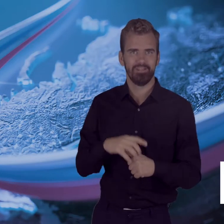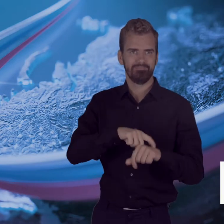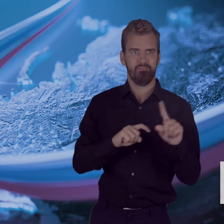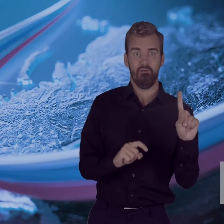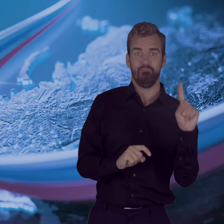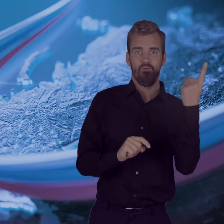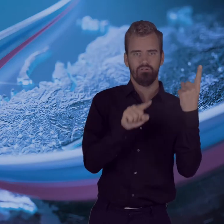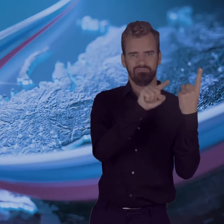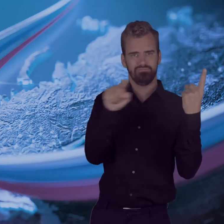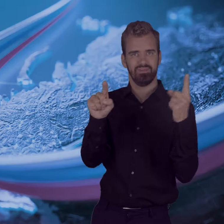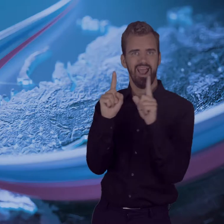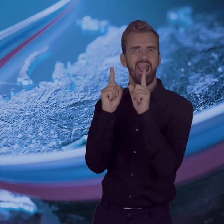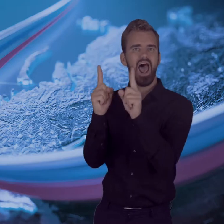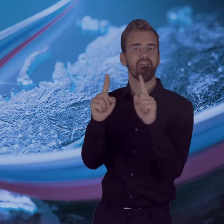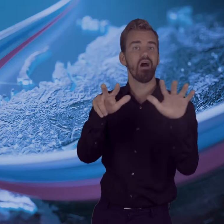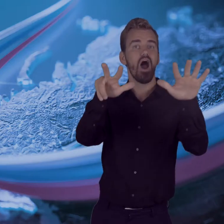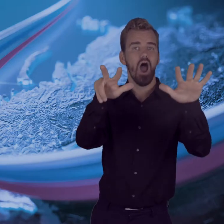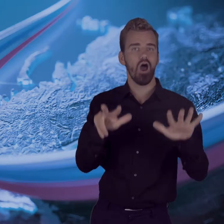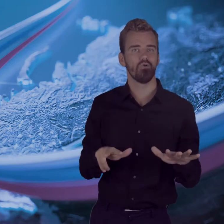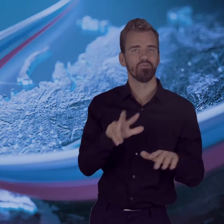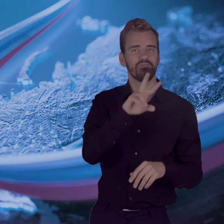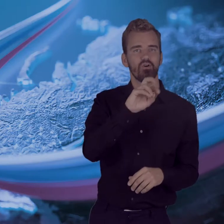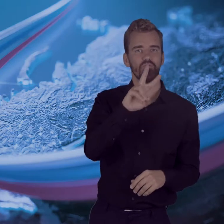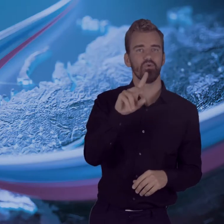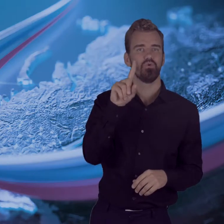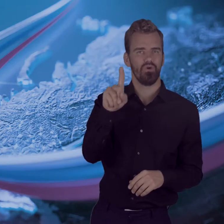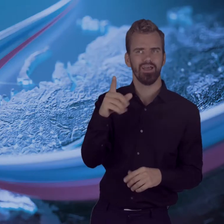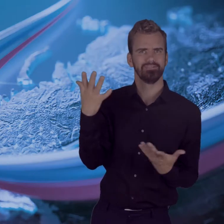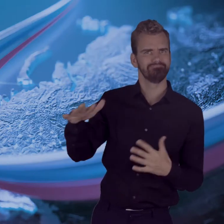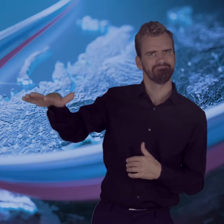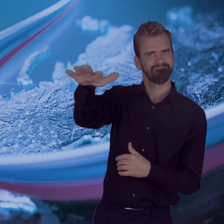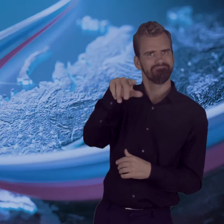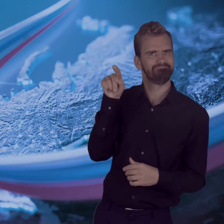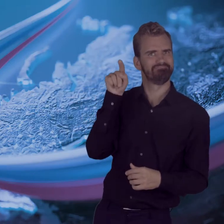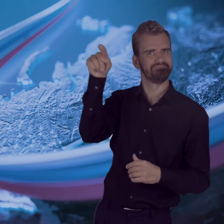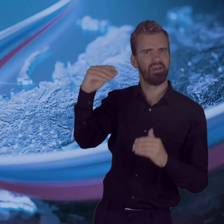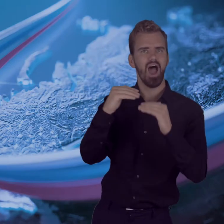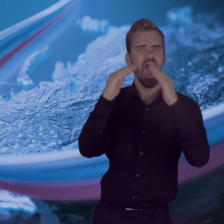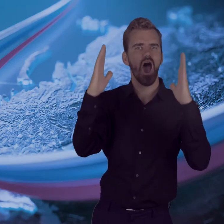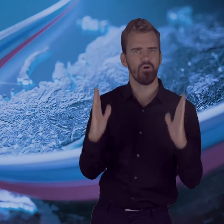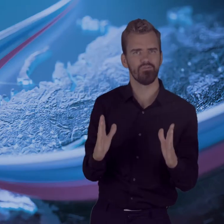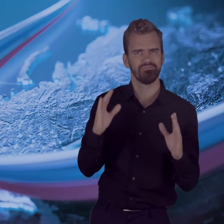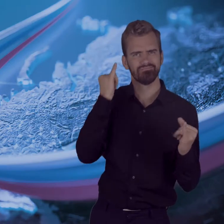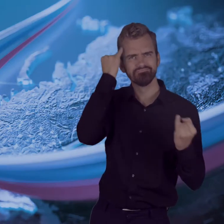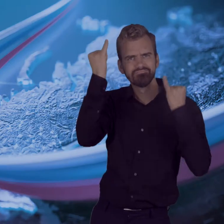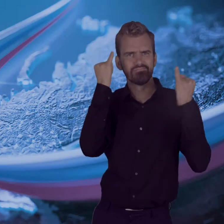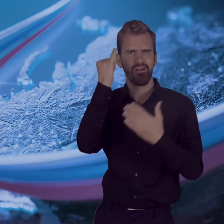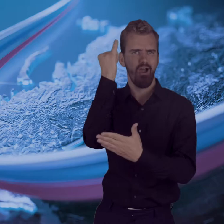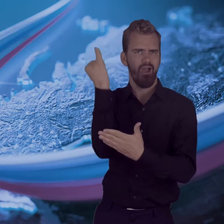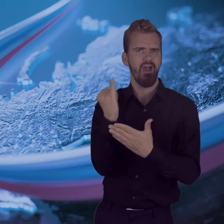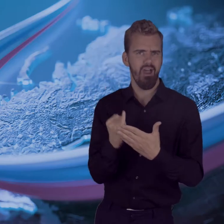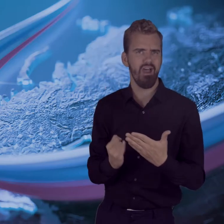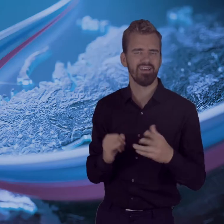From 1 to 11 August 2021, the summer plein air of Deaf artists are being held